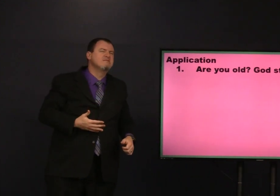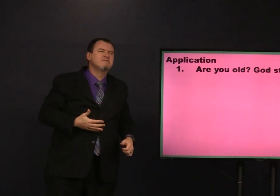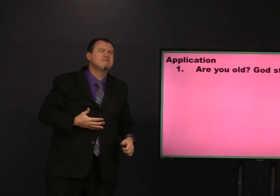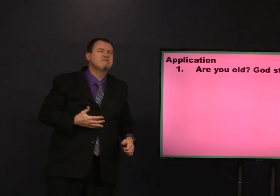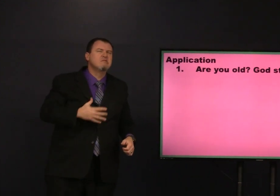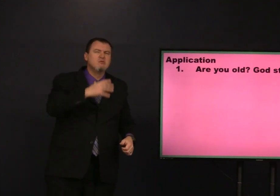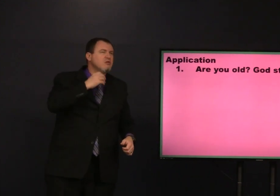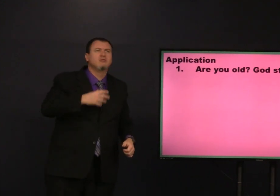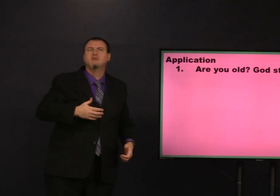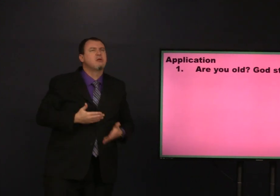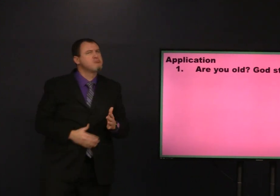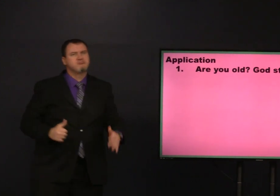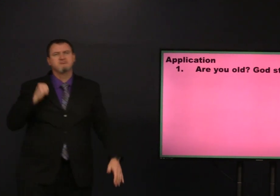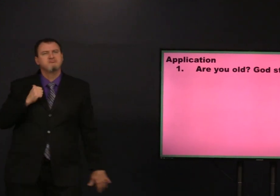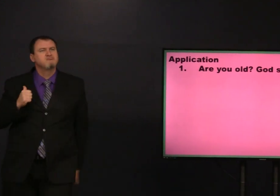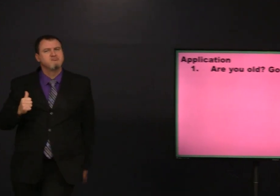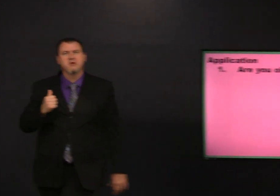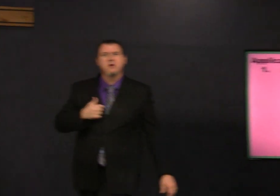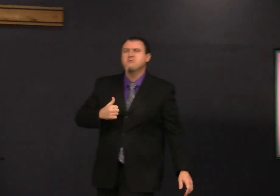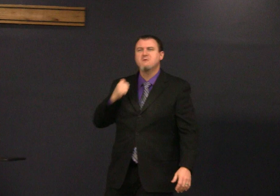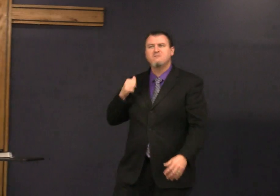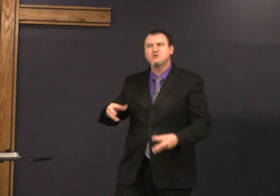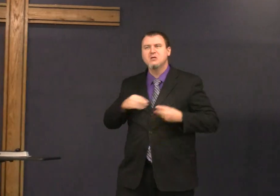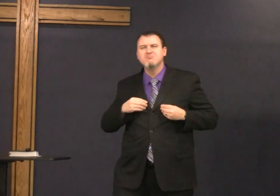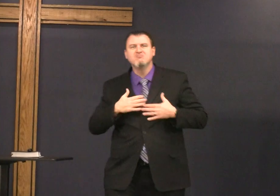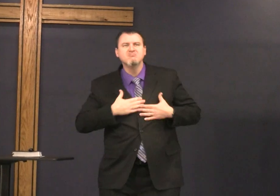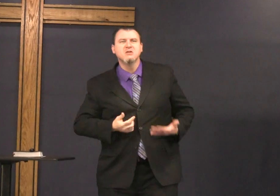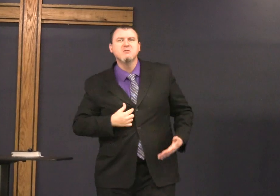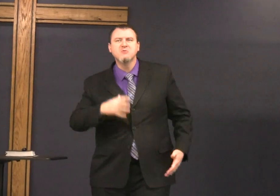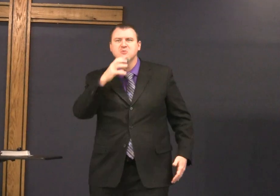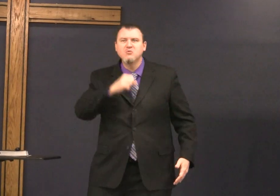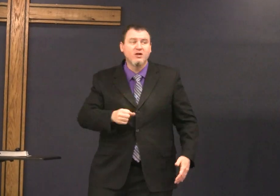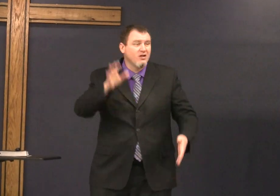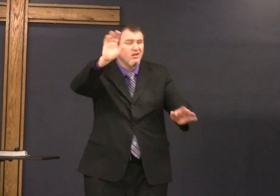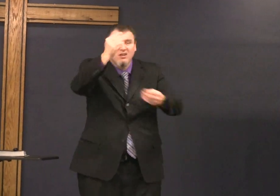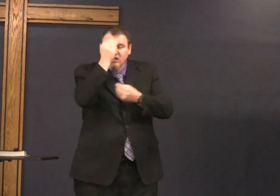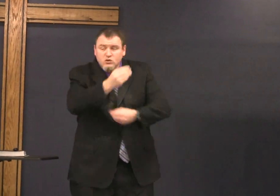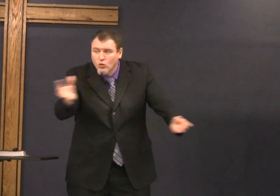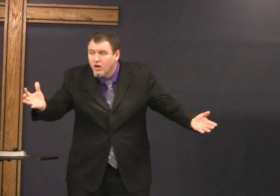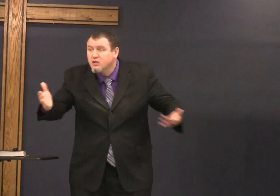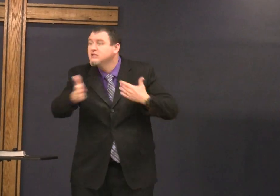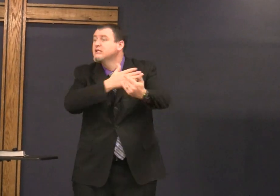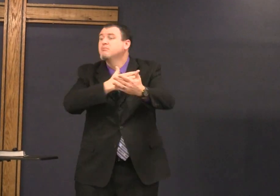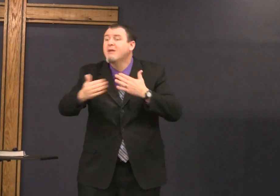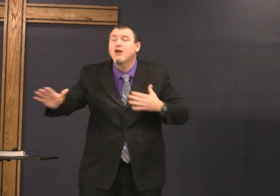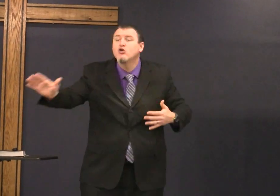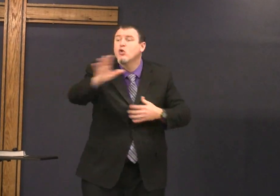most will admit s some refuse to admit that they're old yes but